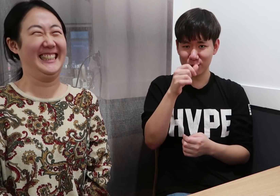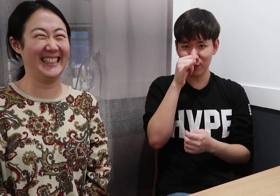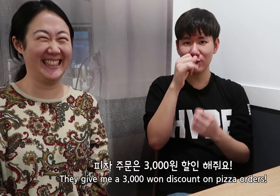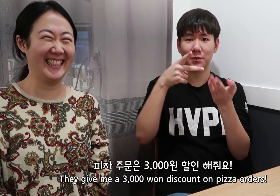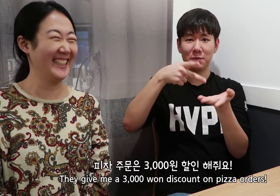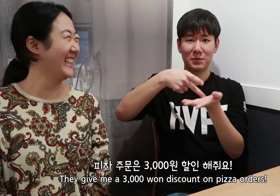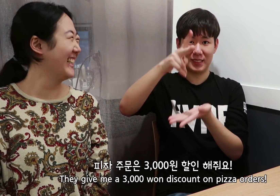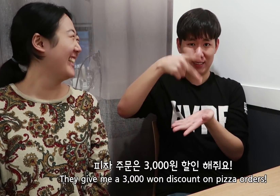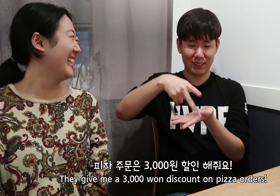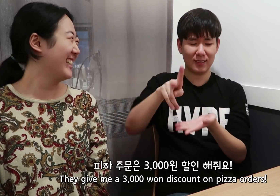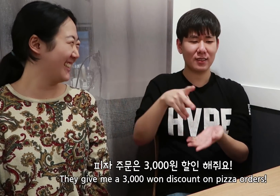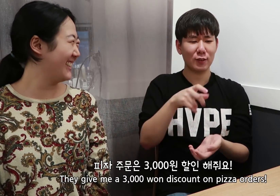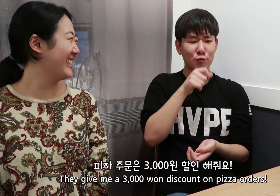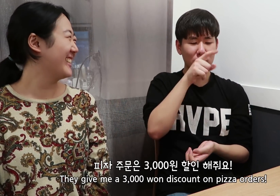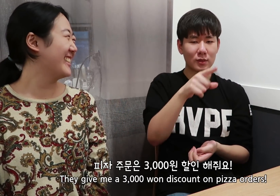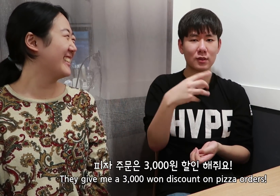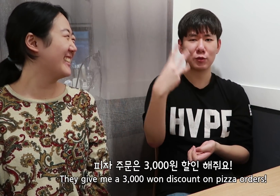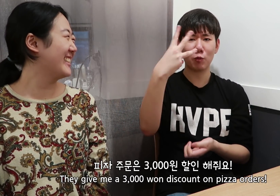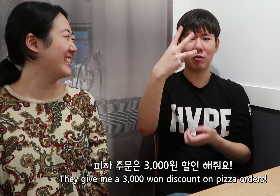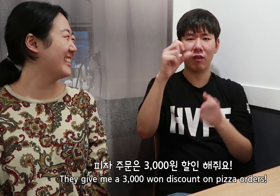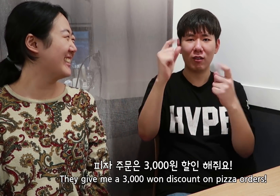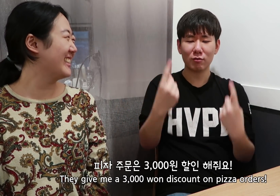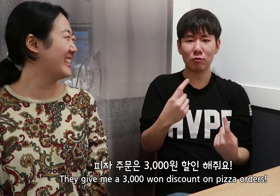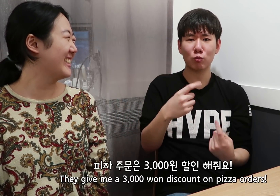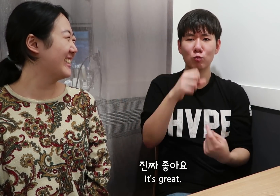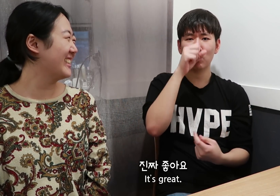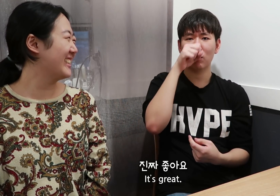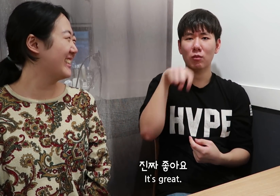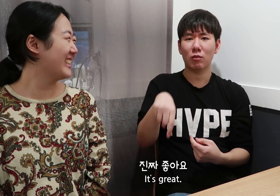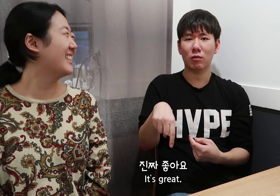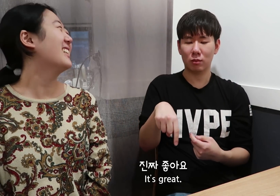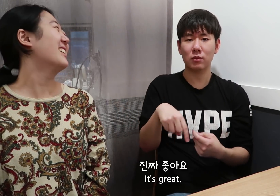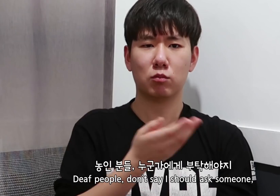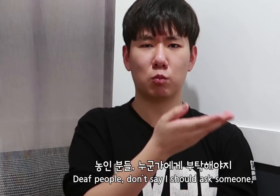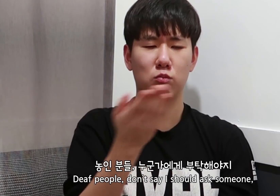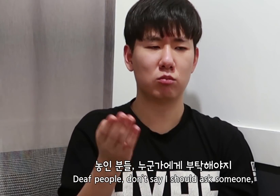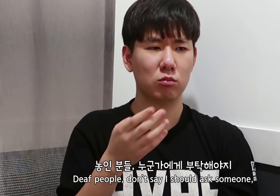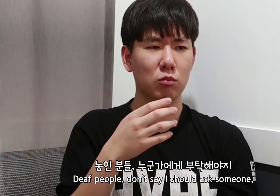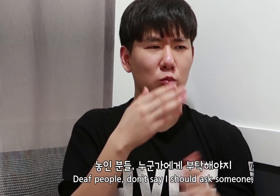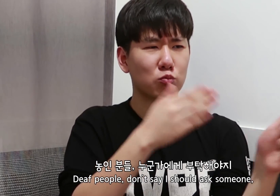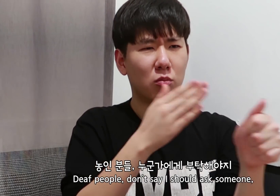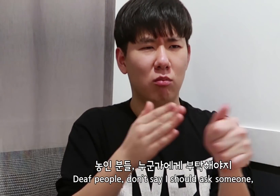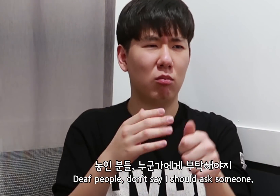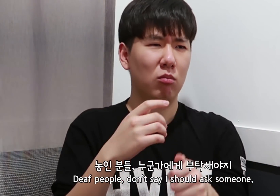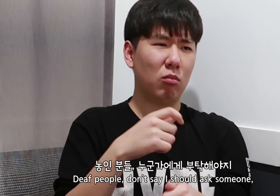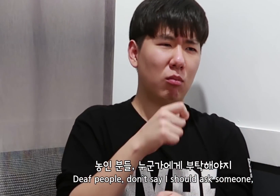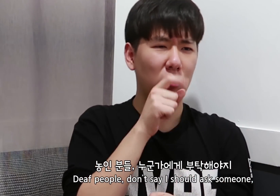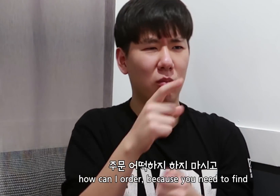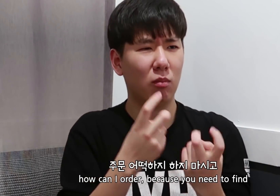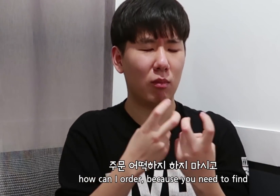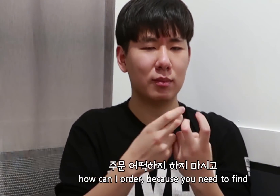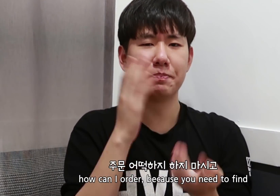They give me a 3,000 won discount on pizza orders! It’s great. Deaf people, don’t say I should ask someone,